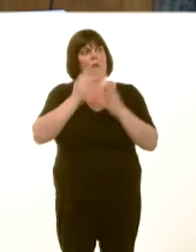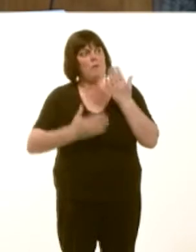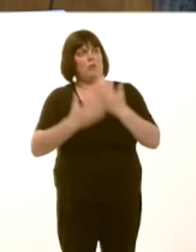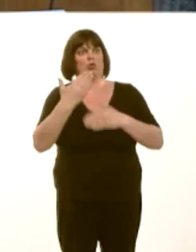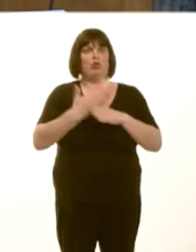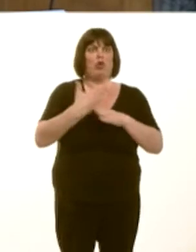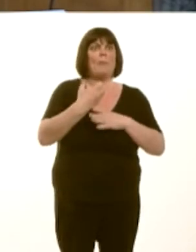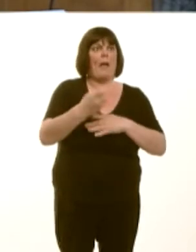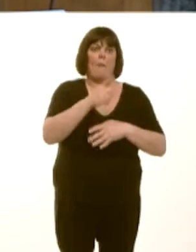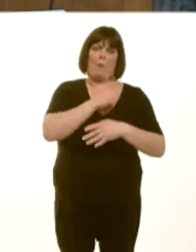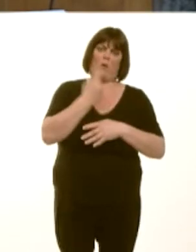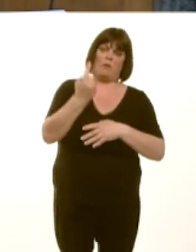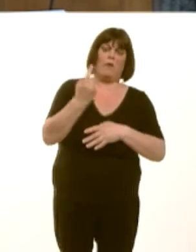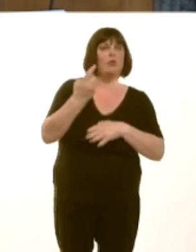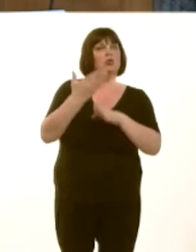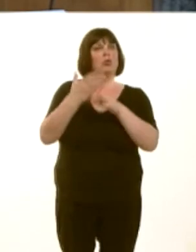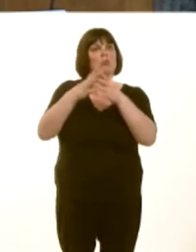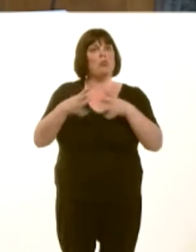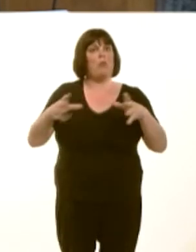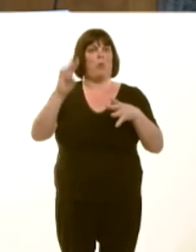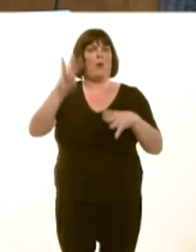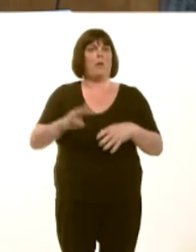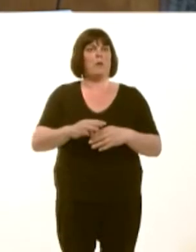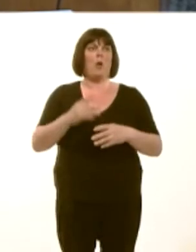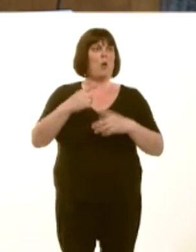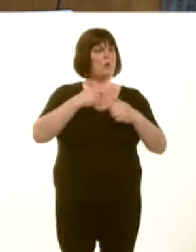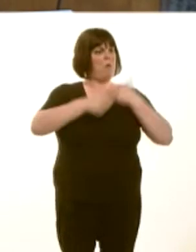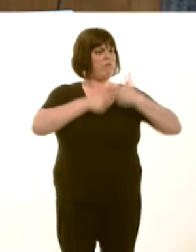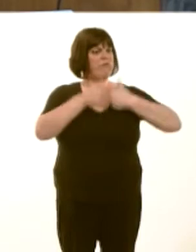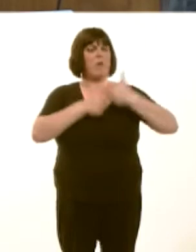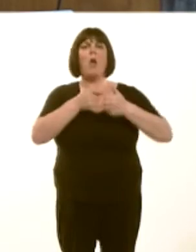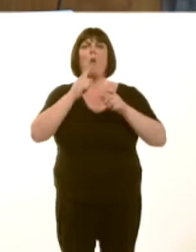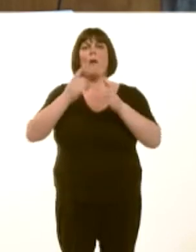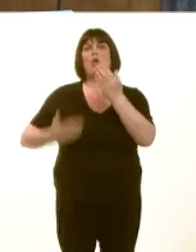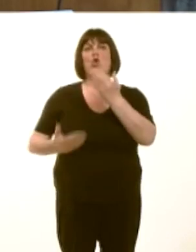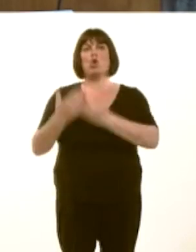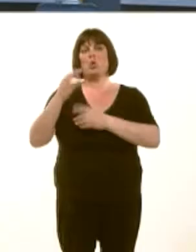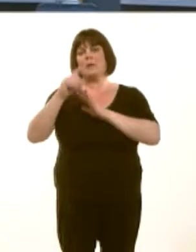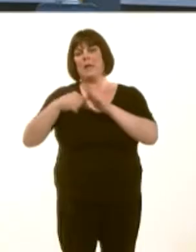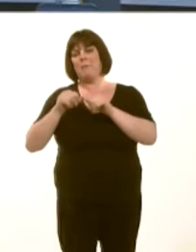Thatís testimony to how successful it has been, and we look forward to putting in place a successor scheme from next month.